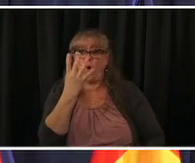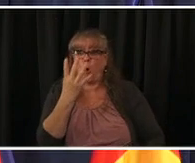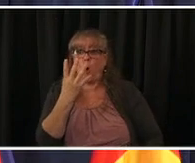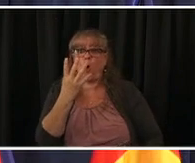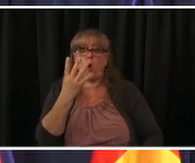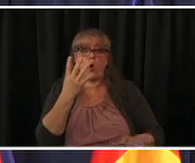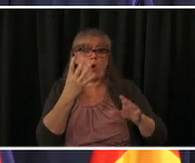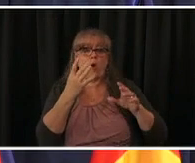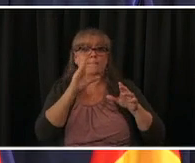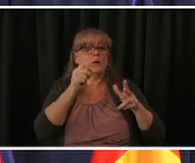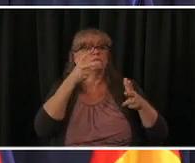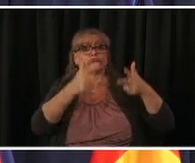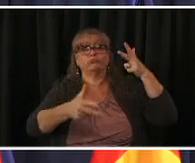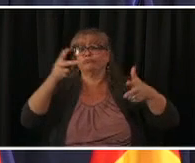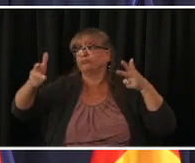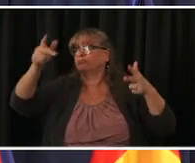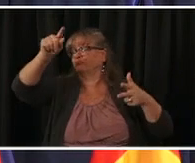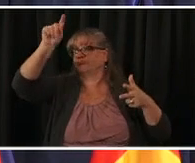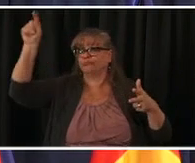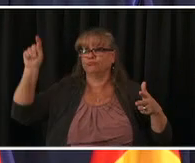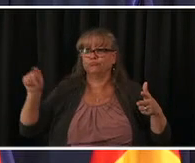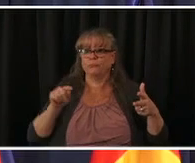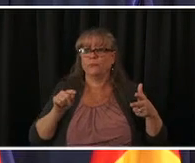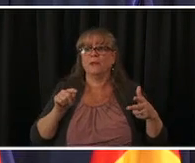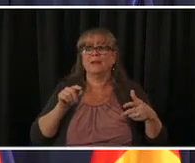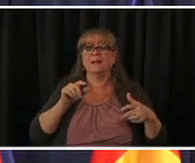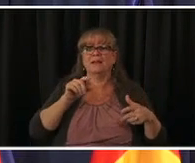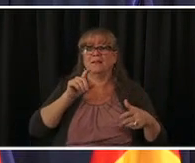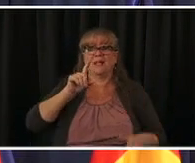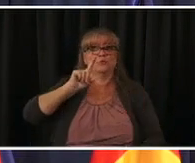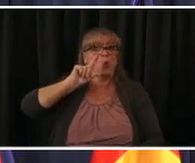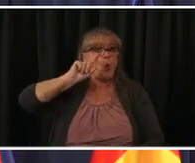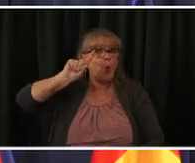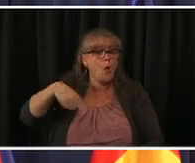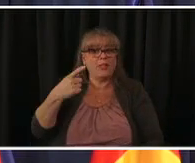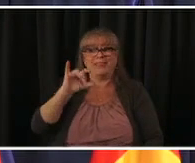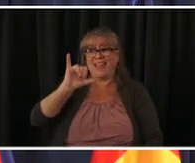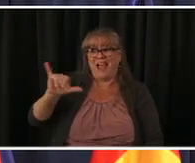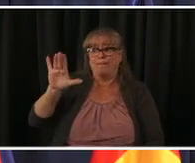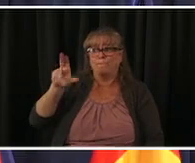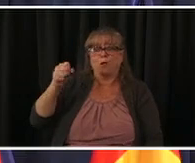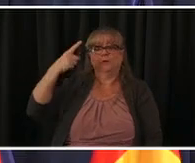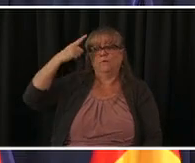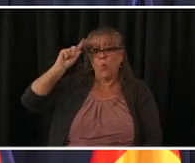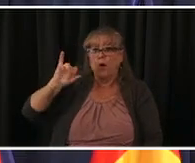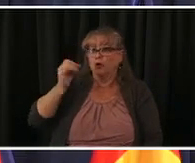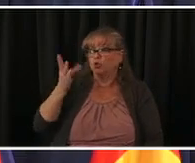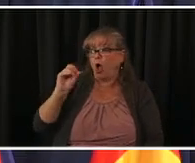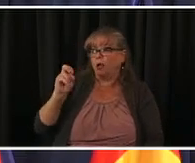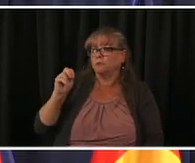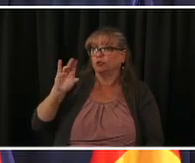of that is that going to be restricted to just the johnson and johnson vaccine um i believe so